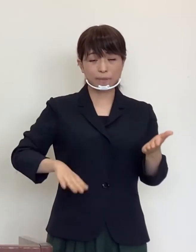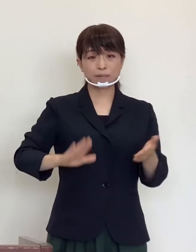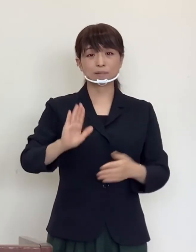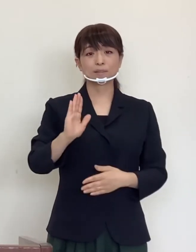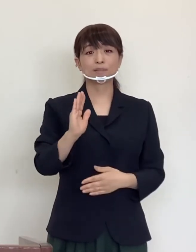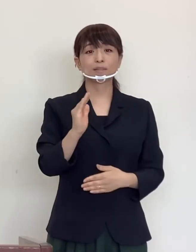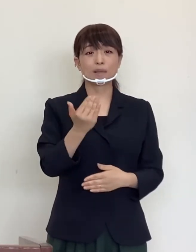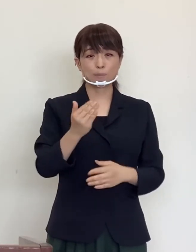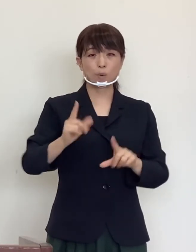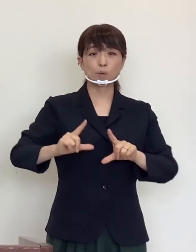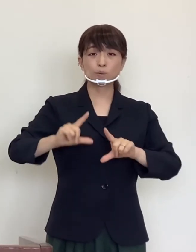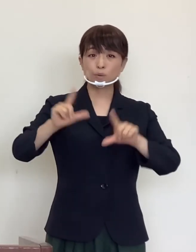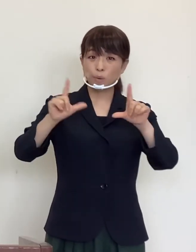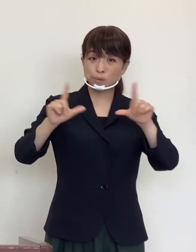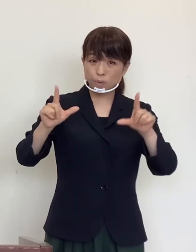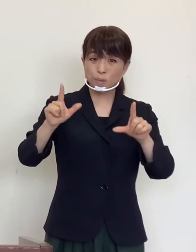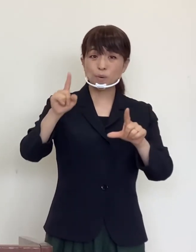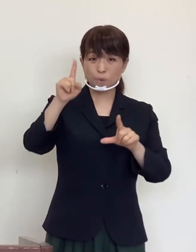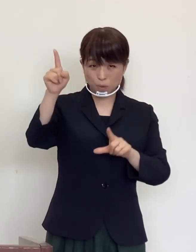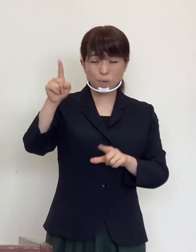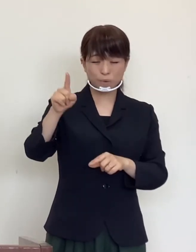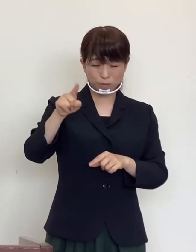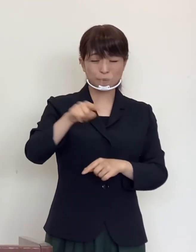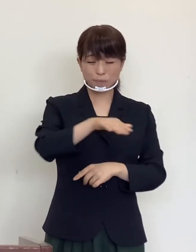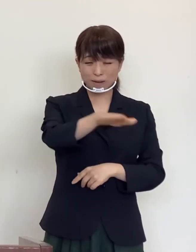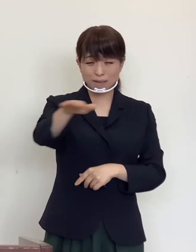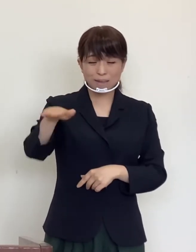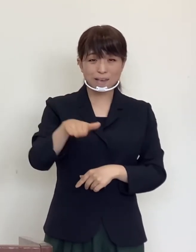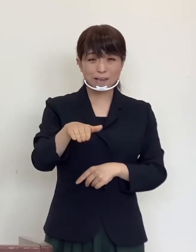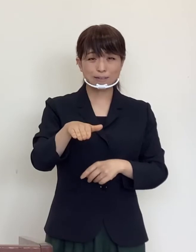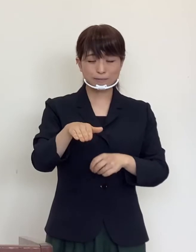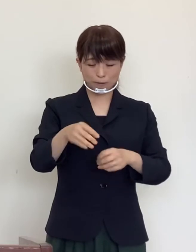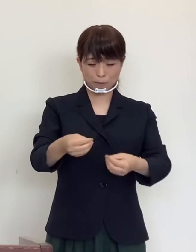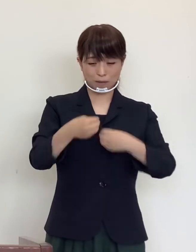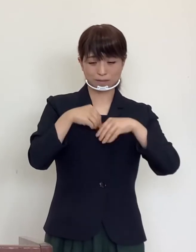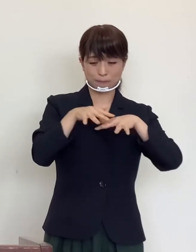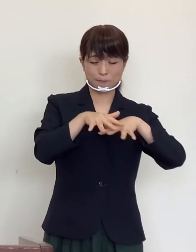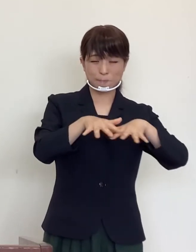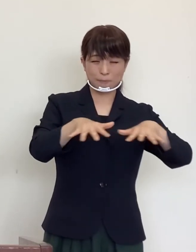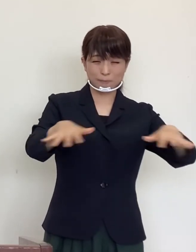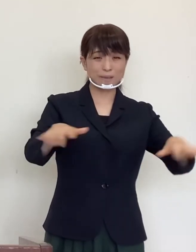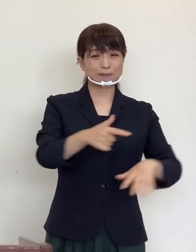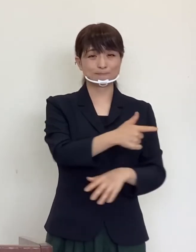but the spread, especially in Tokyo, is still ongoing.